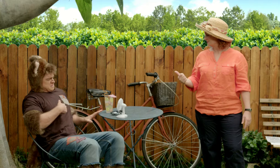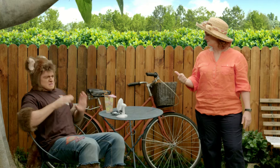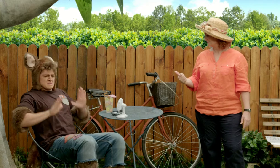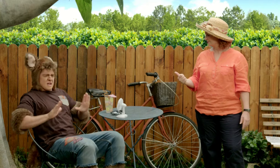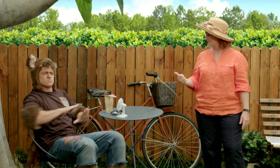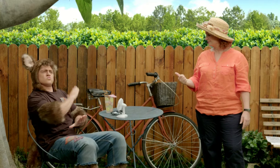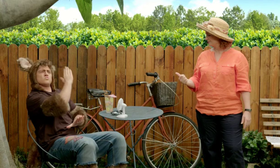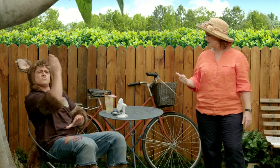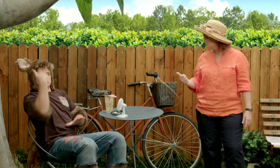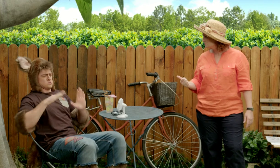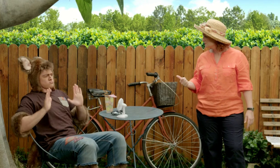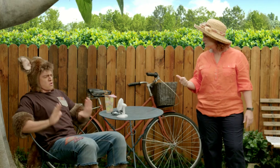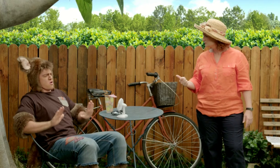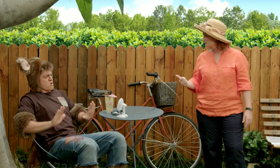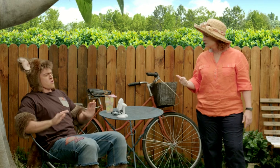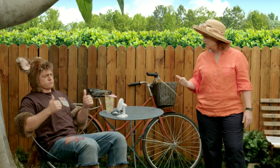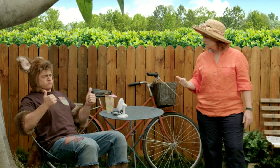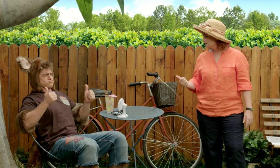I'm going to stay here all day.